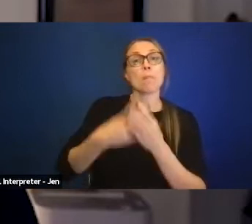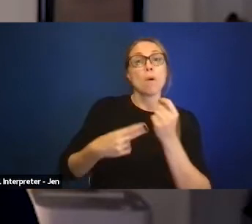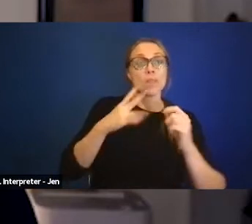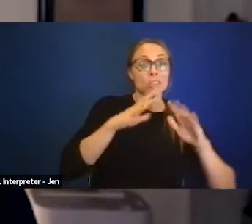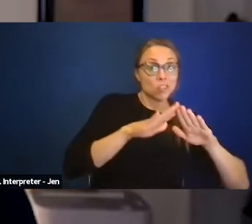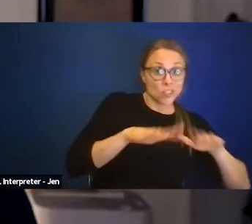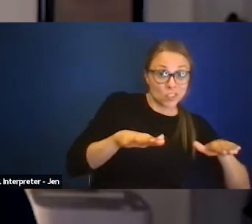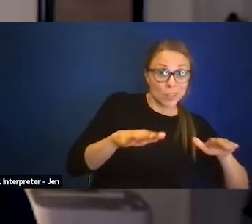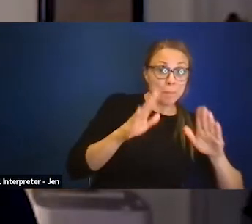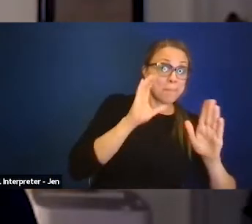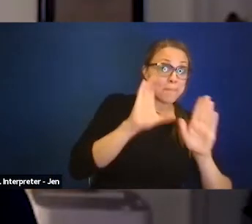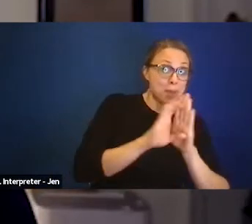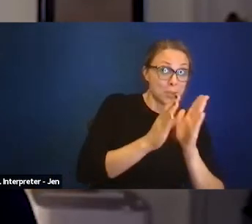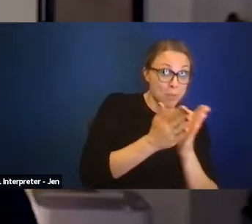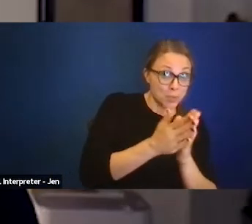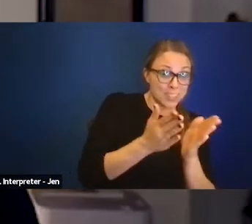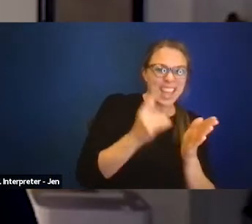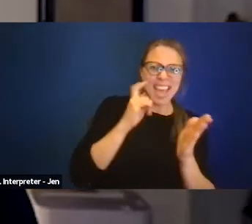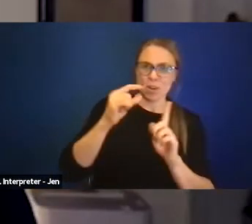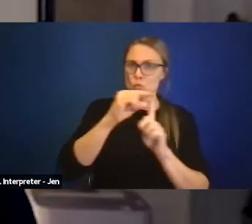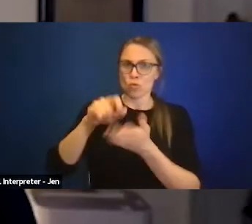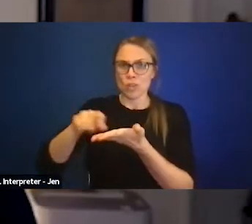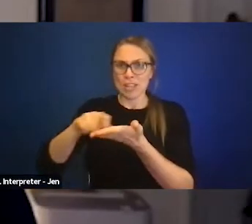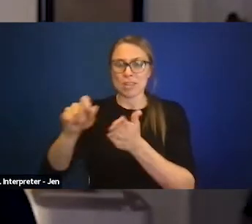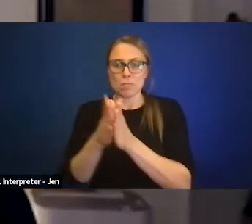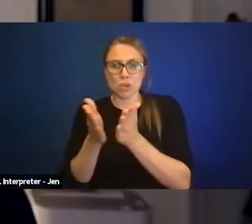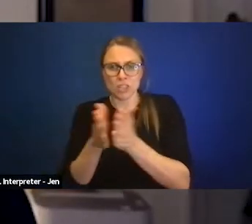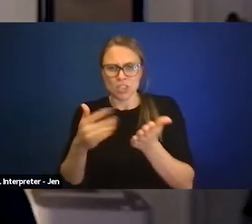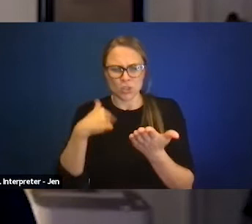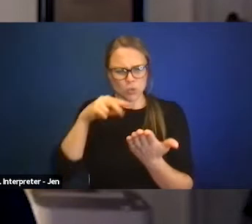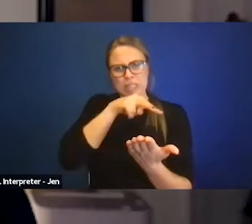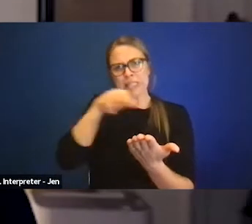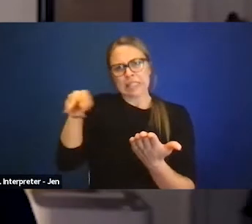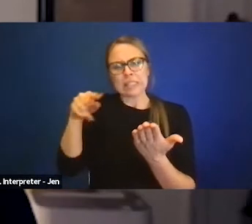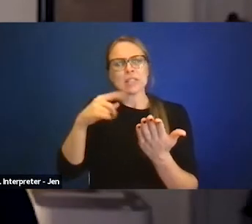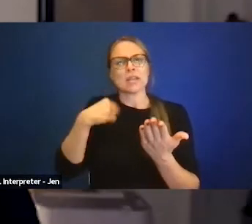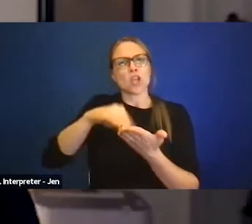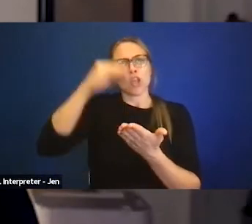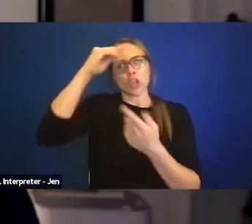are allowing people to see and learn about diversity in a very natural way.